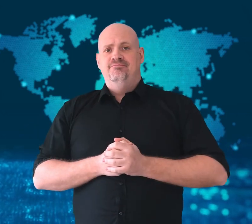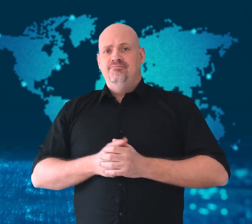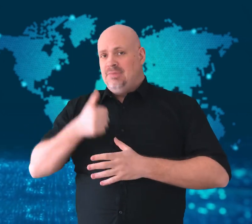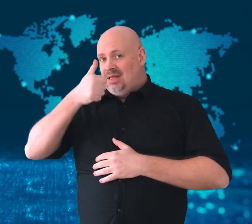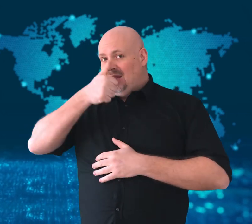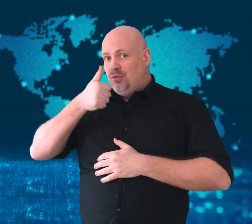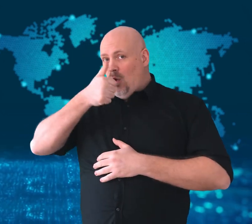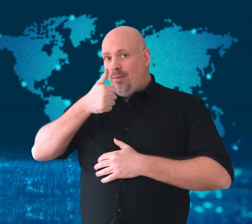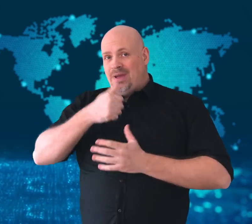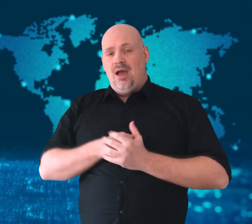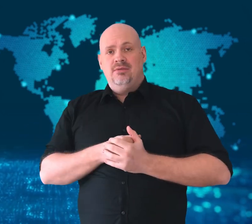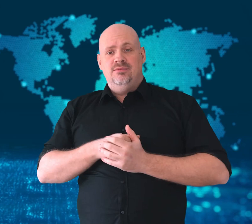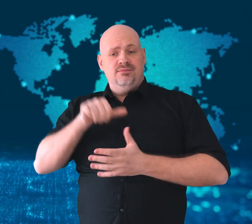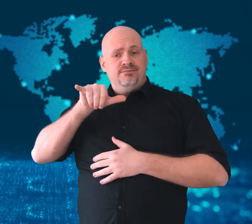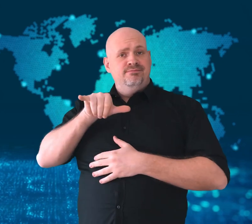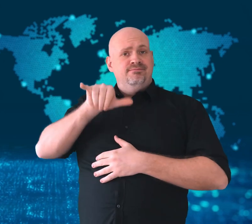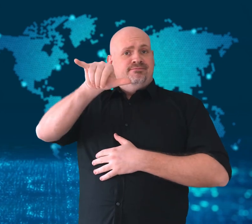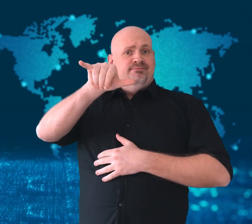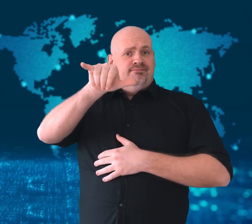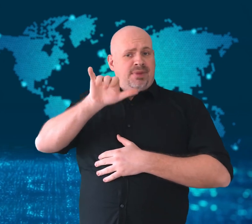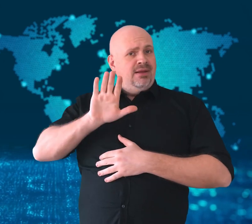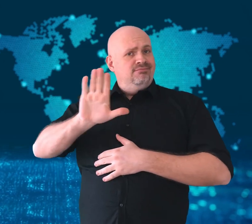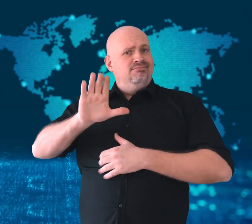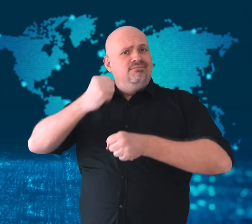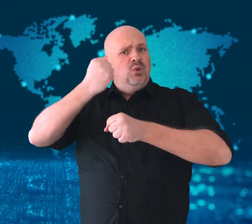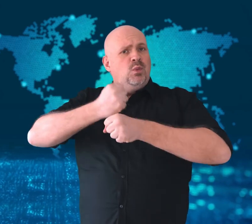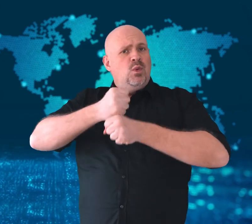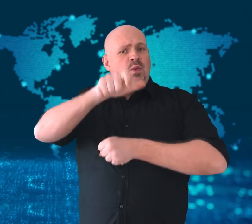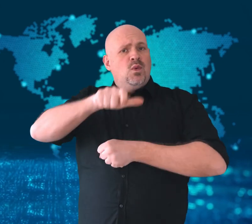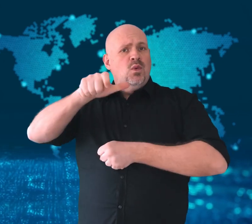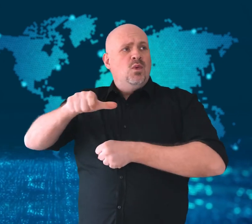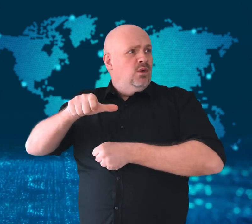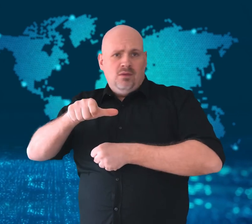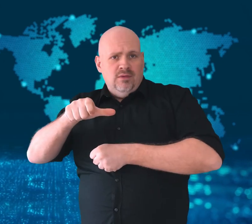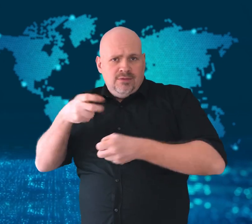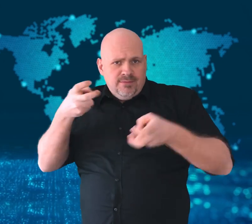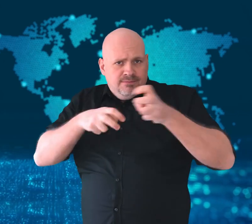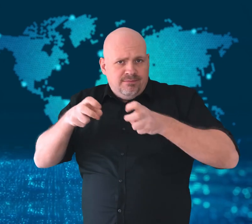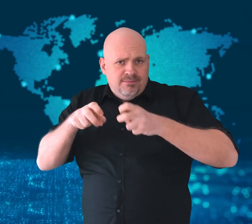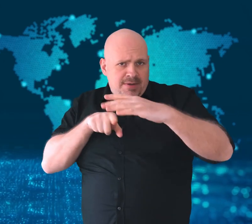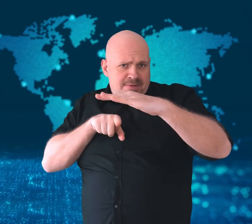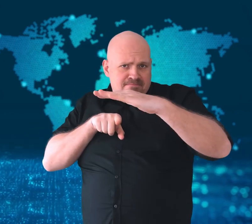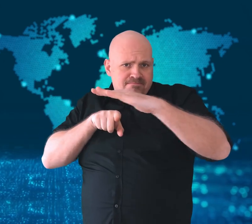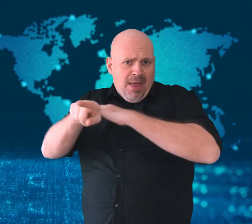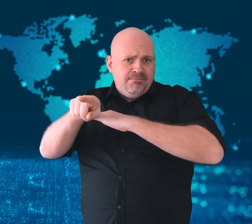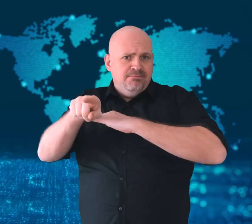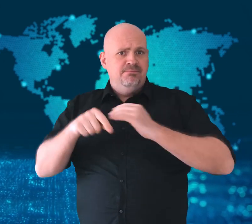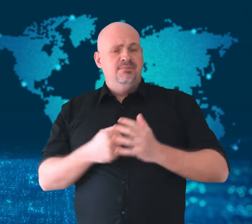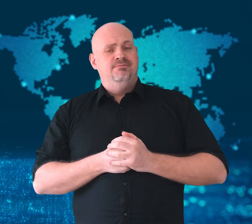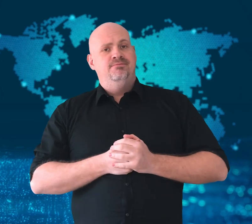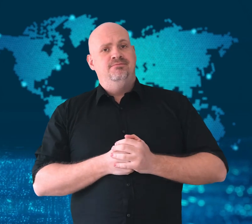Airline employees fleeing.